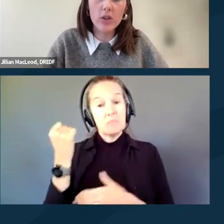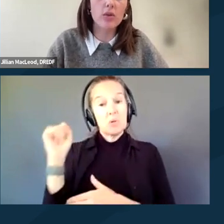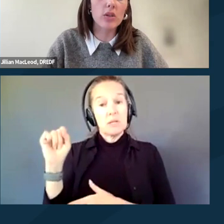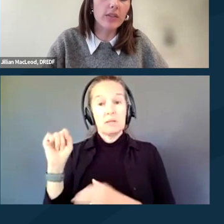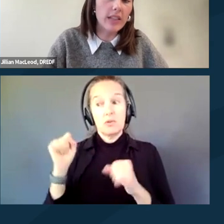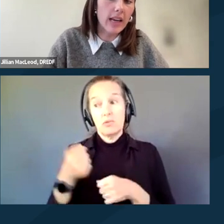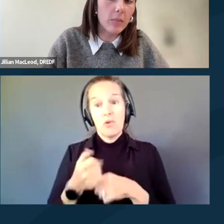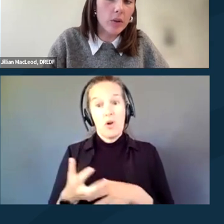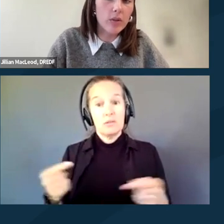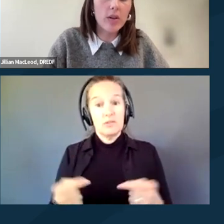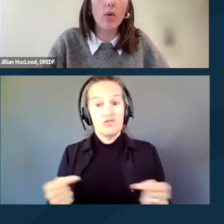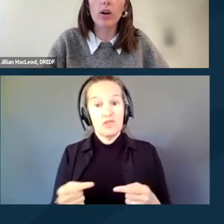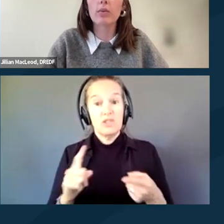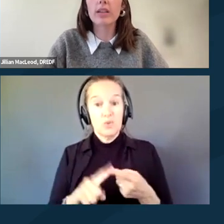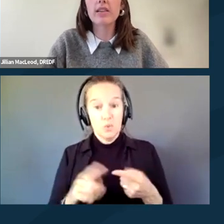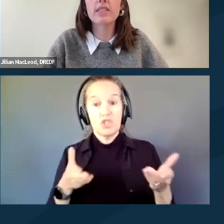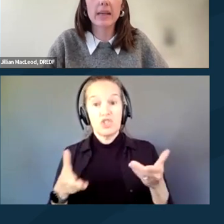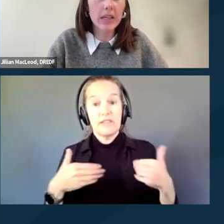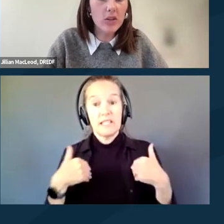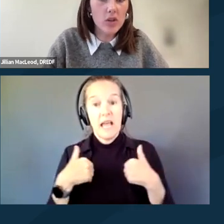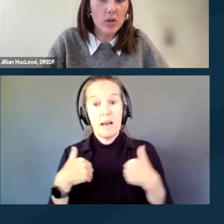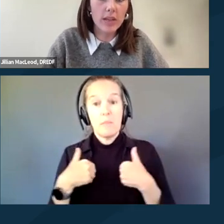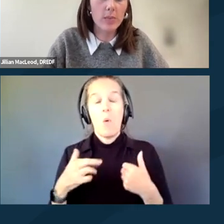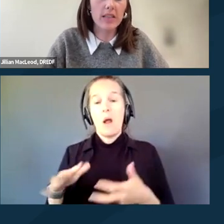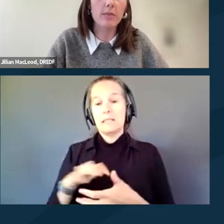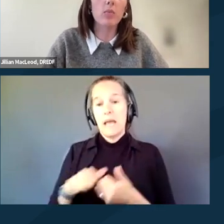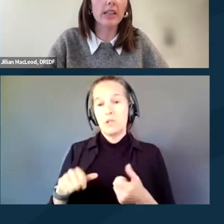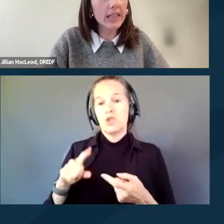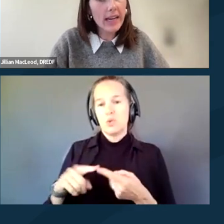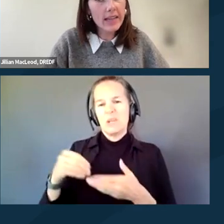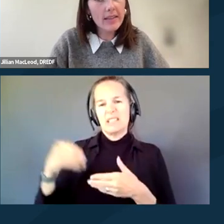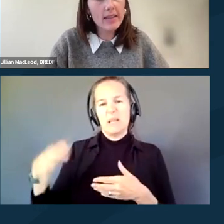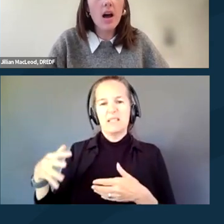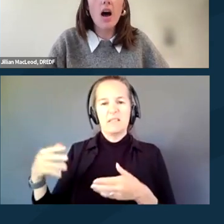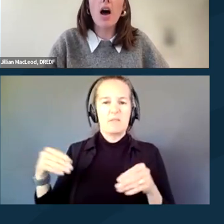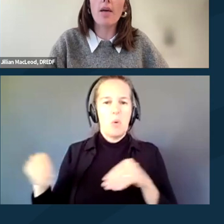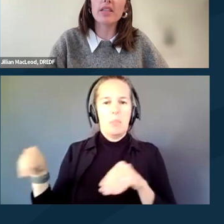to service animals or a risk of damage to expensive mobility aids,